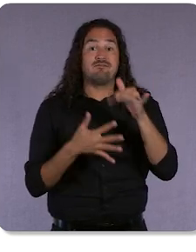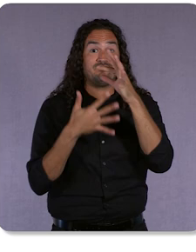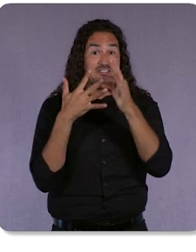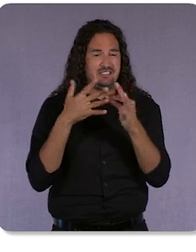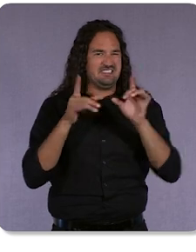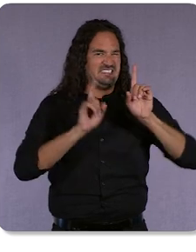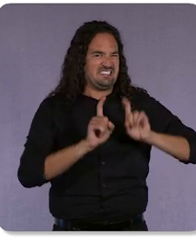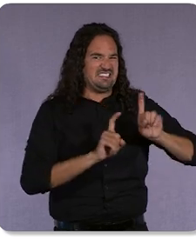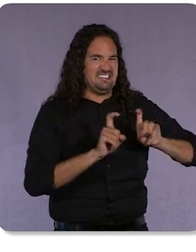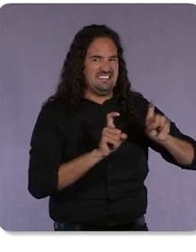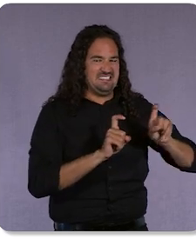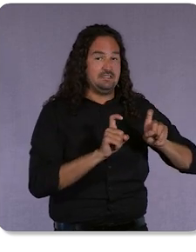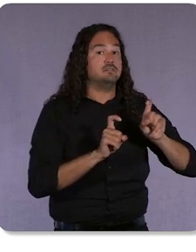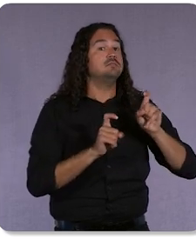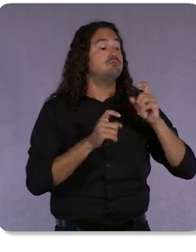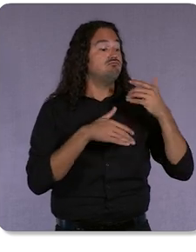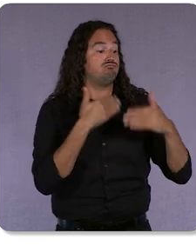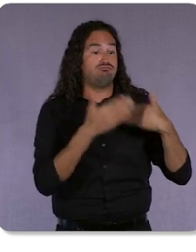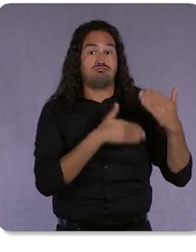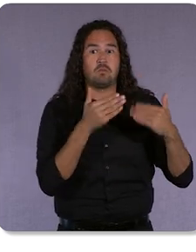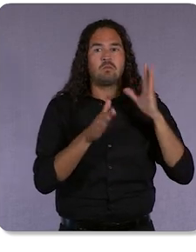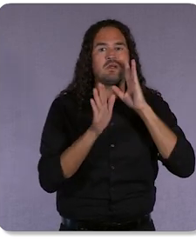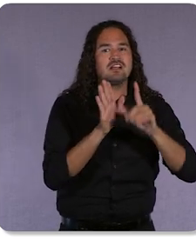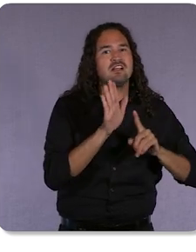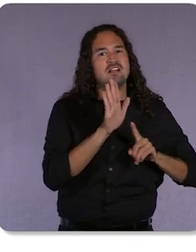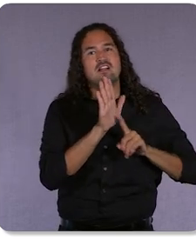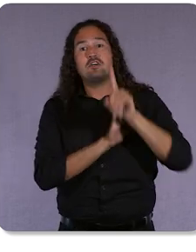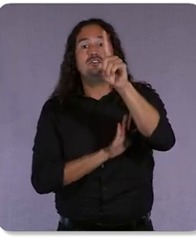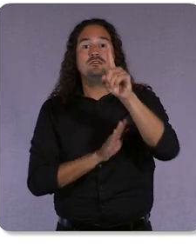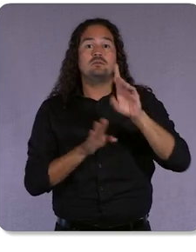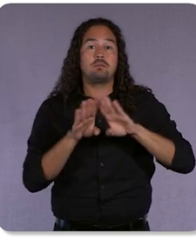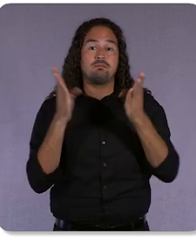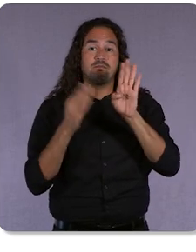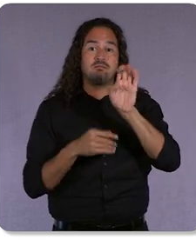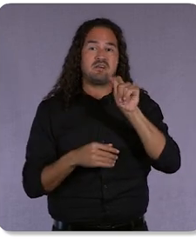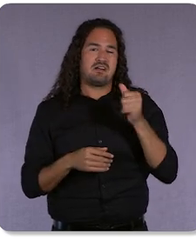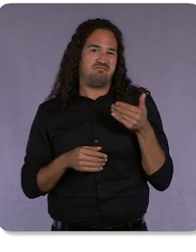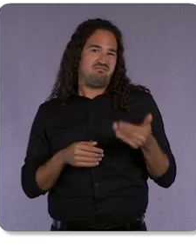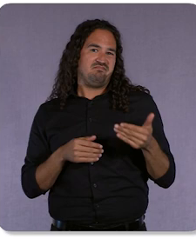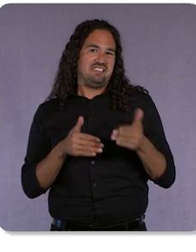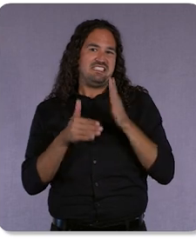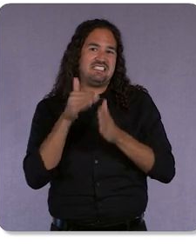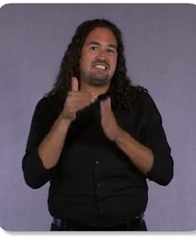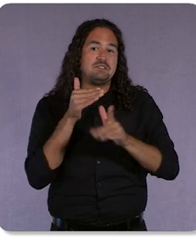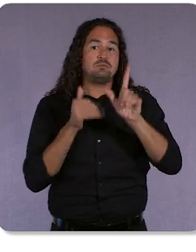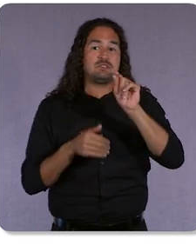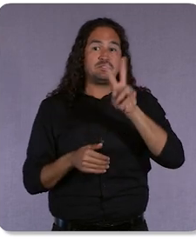and we plan to have a look in beta by the end of the year. Let me give you an example of a real customer using it.